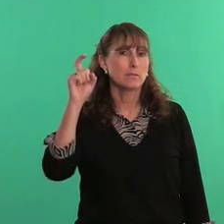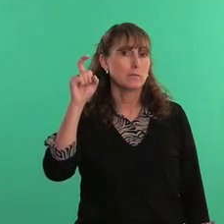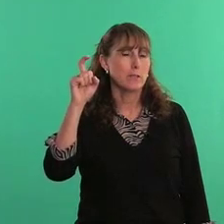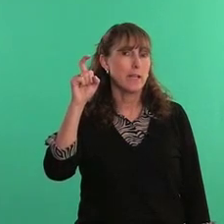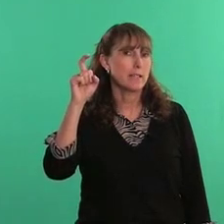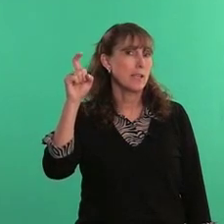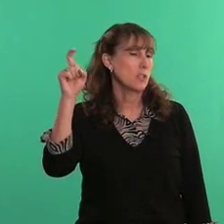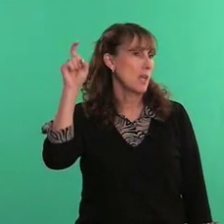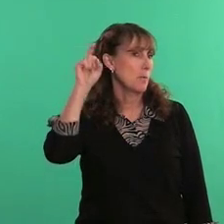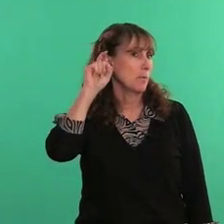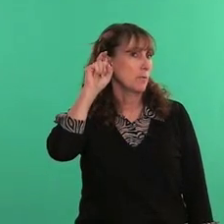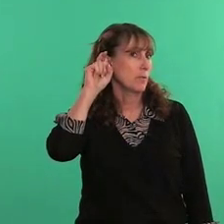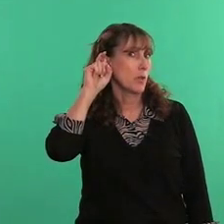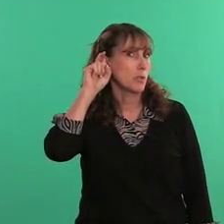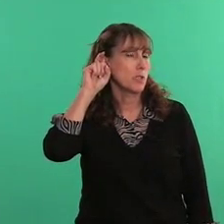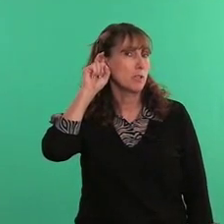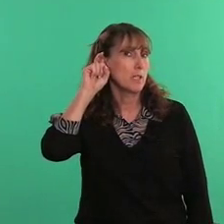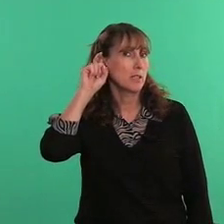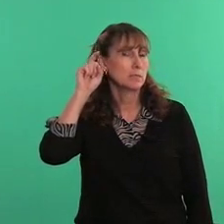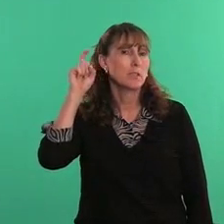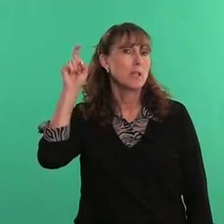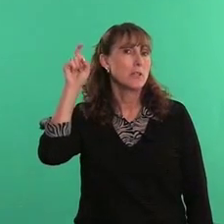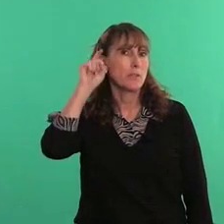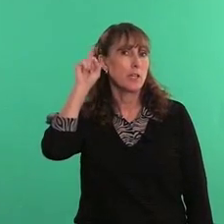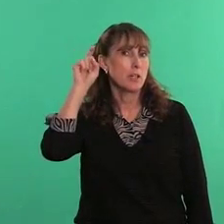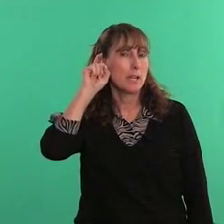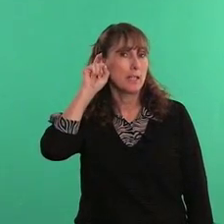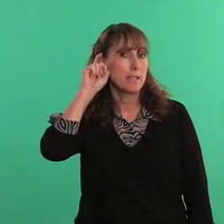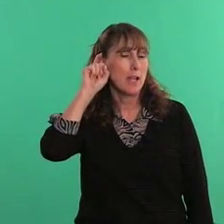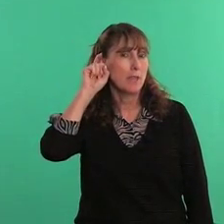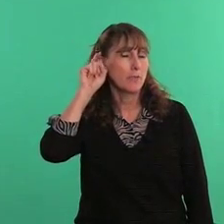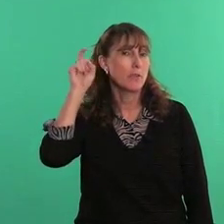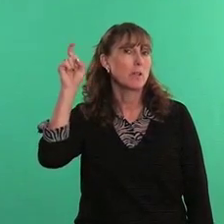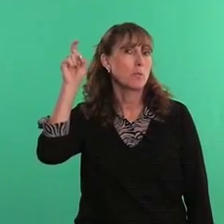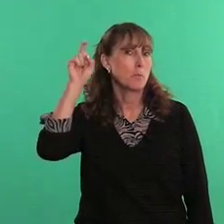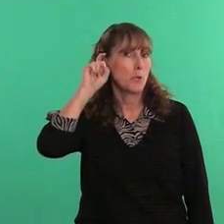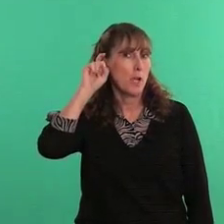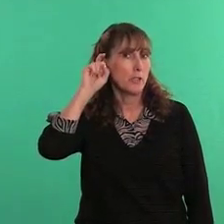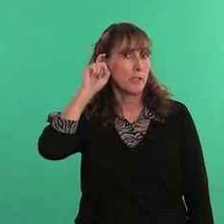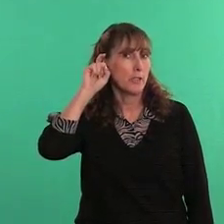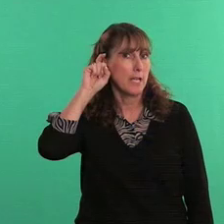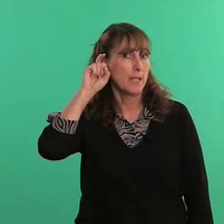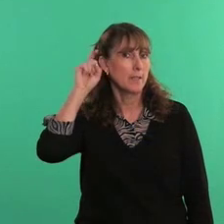X handshape, goes to your ear so, the hearing aid itself, put on your hearing aid